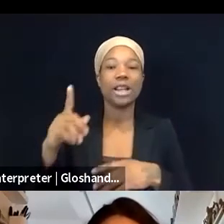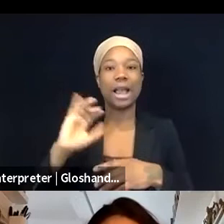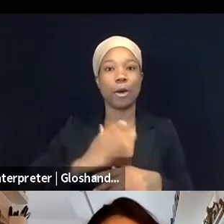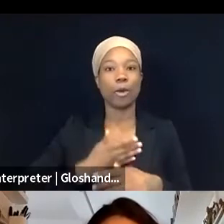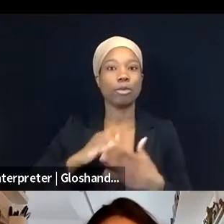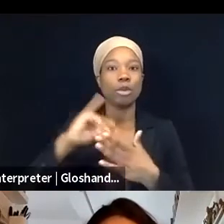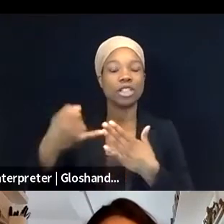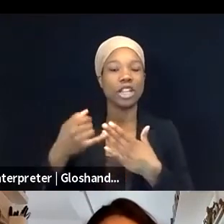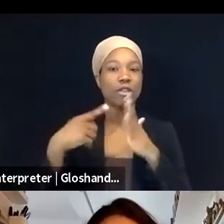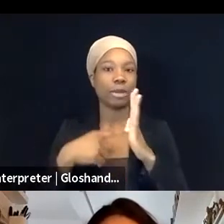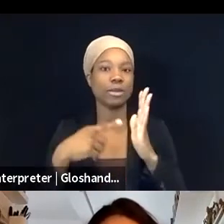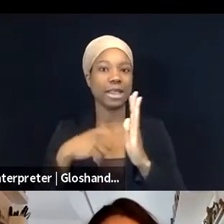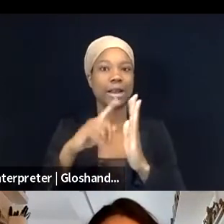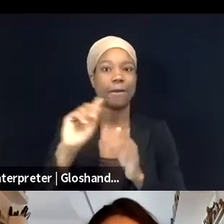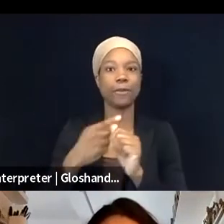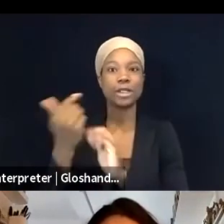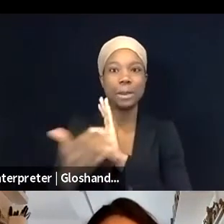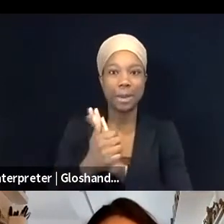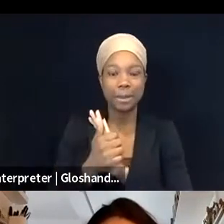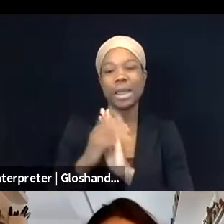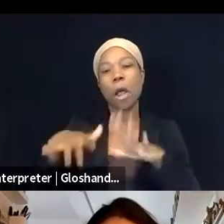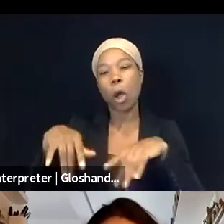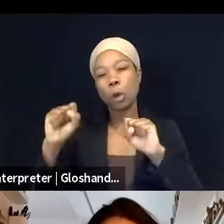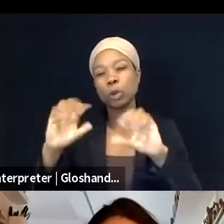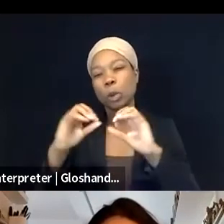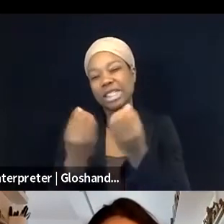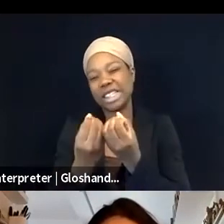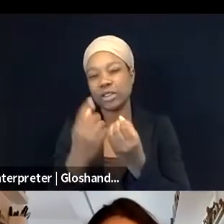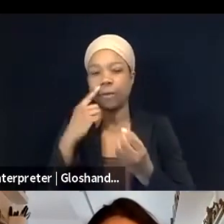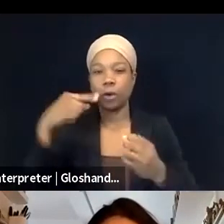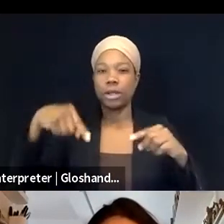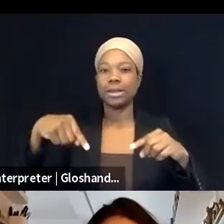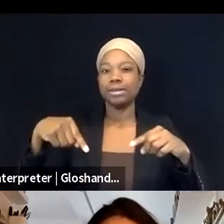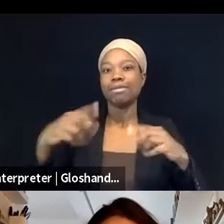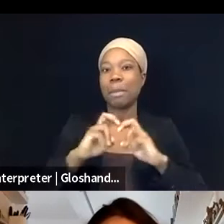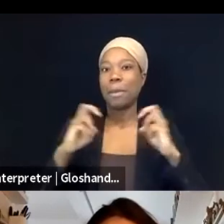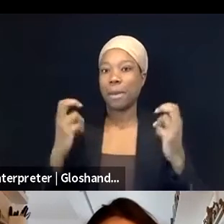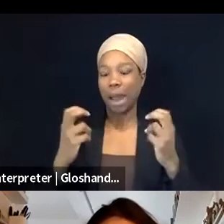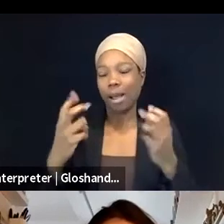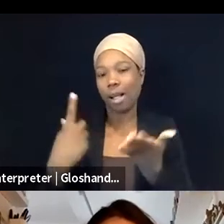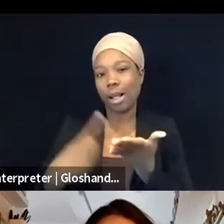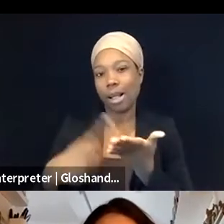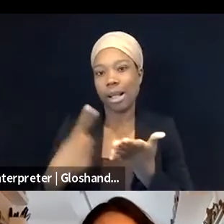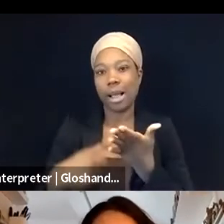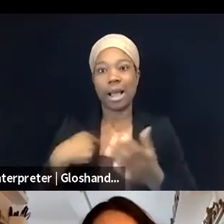which is the host organization for this panel today, and I'm so, so excited to be hosting this conversation